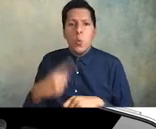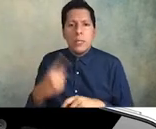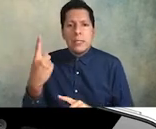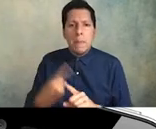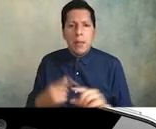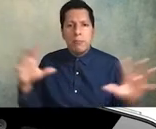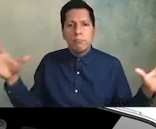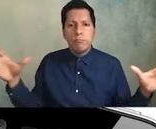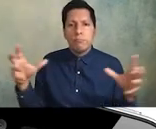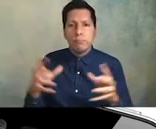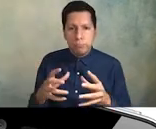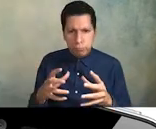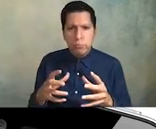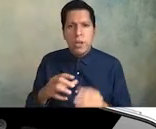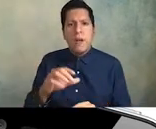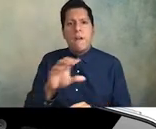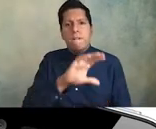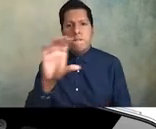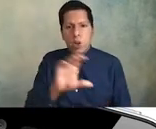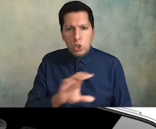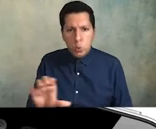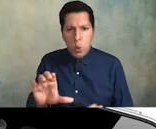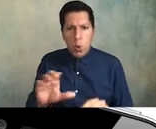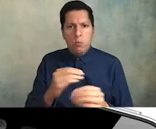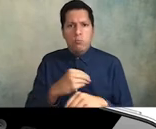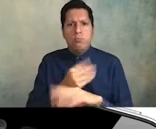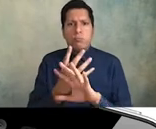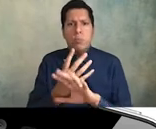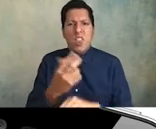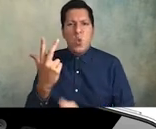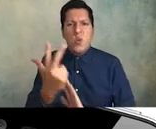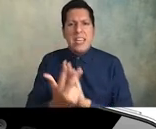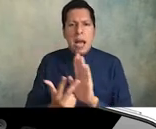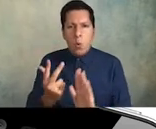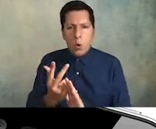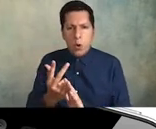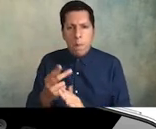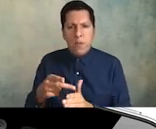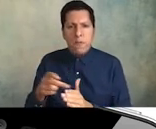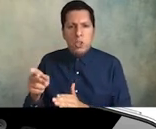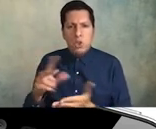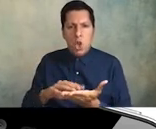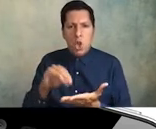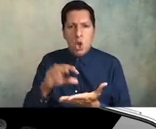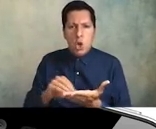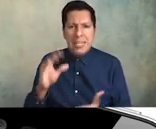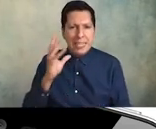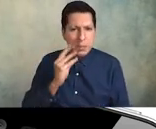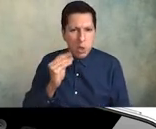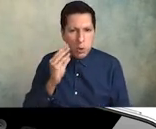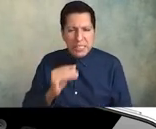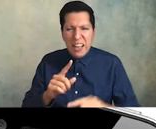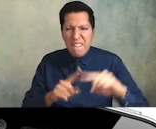live virtual synchronous three-hour professional learning experiences on various aspects of race